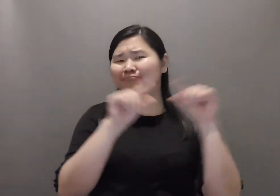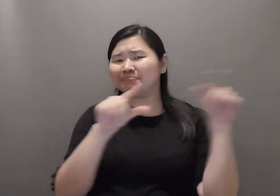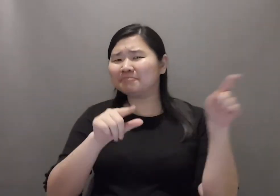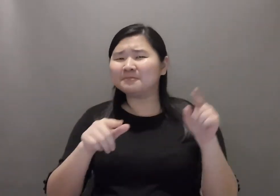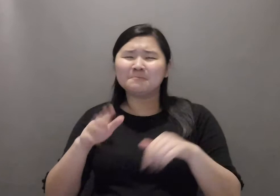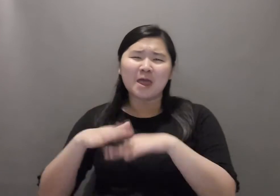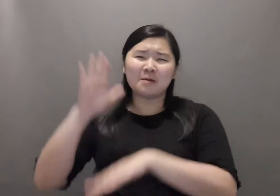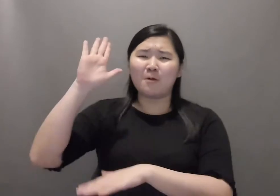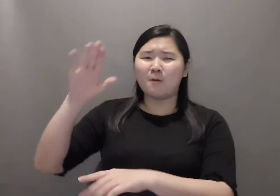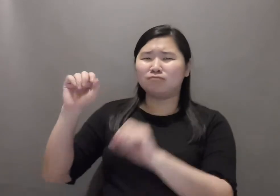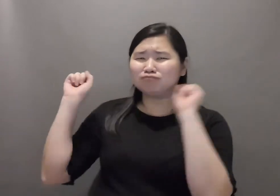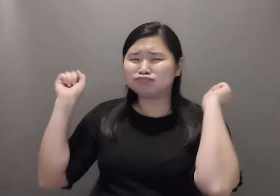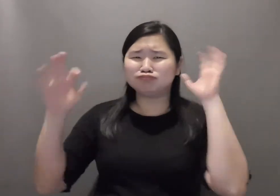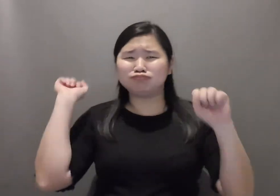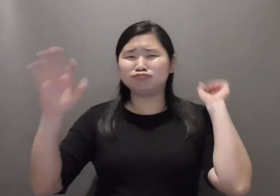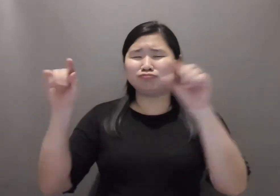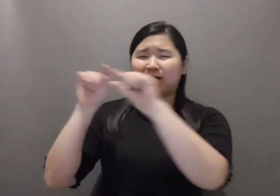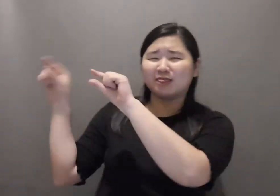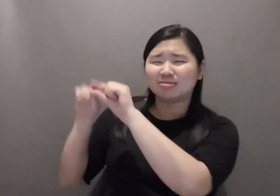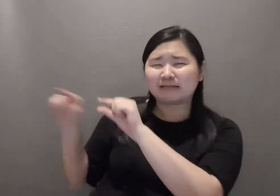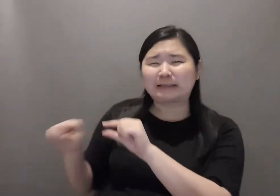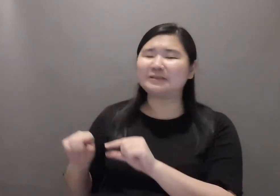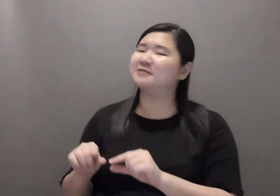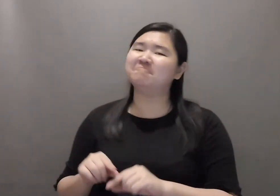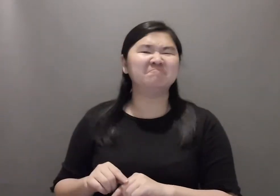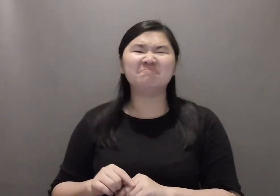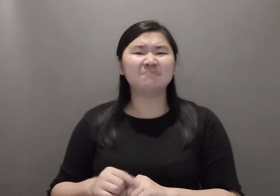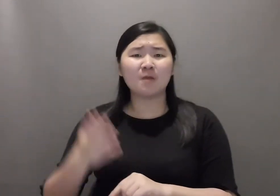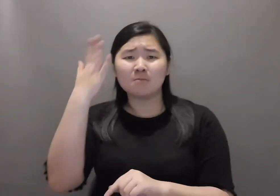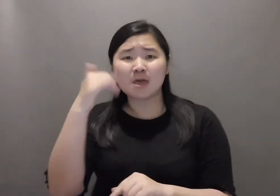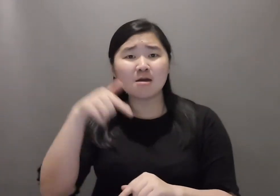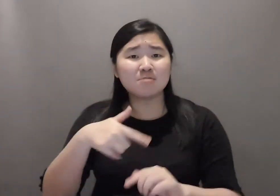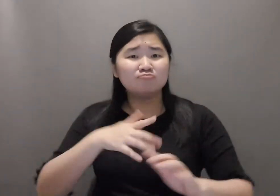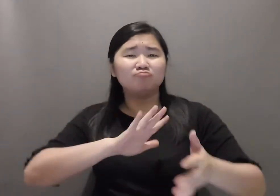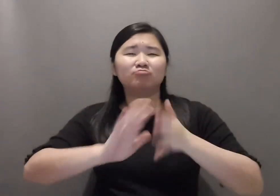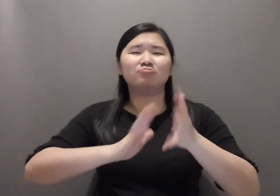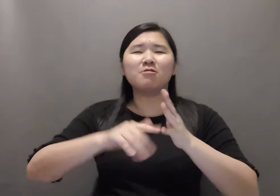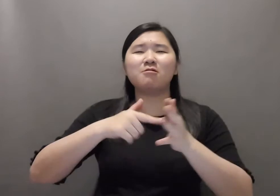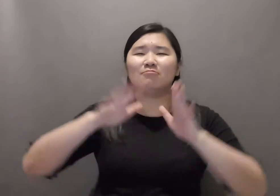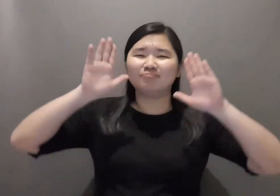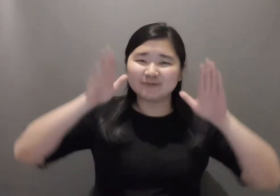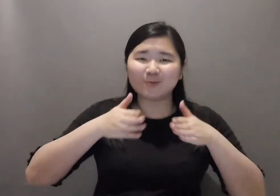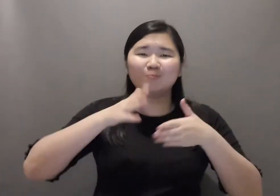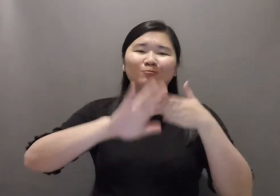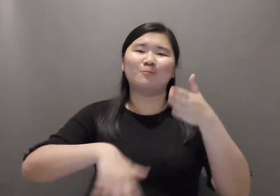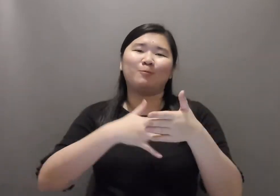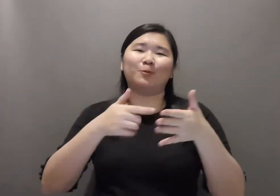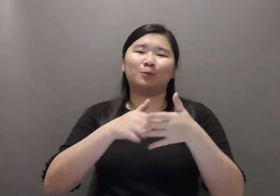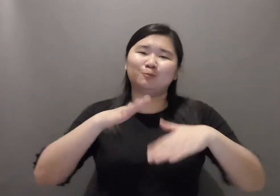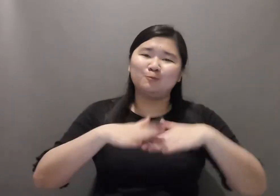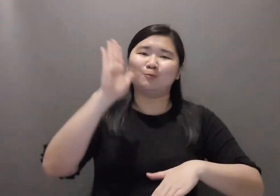Since video production focuses on sign language, written texts should be kept to a minimum.